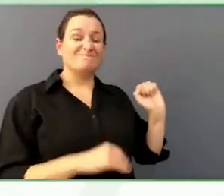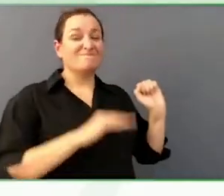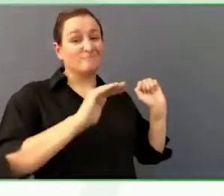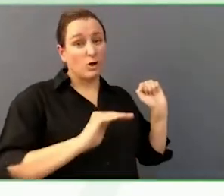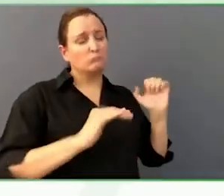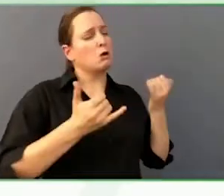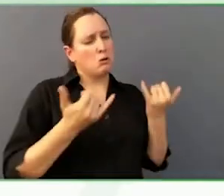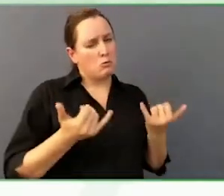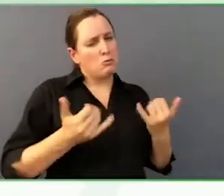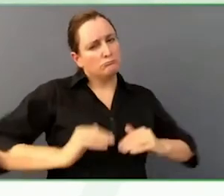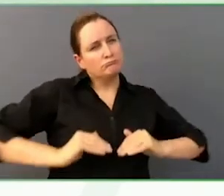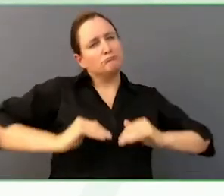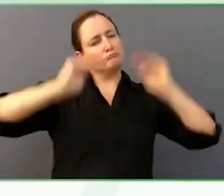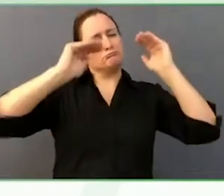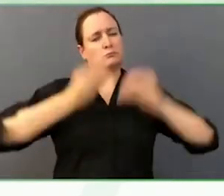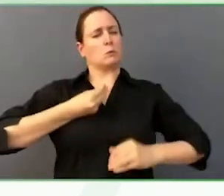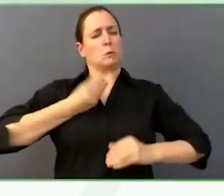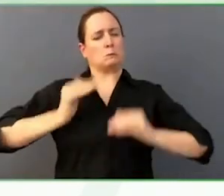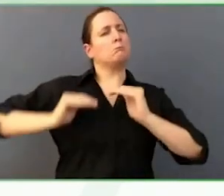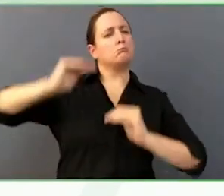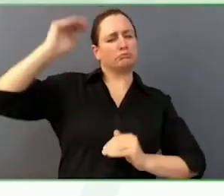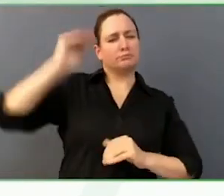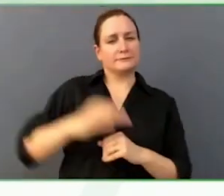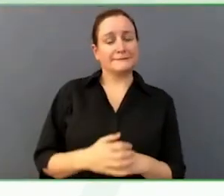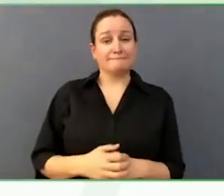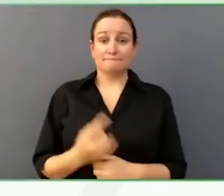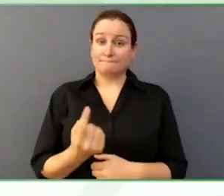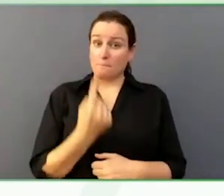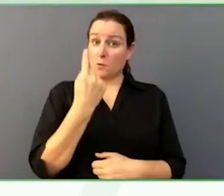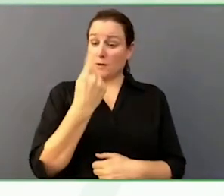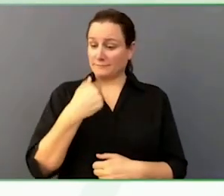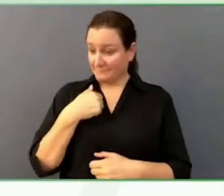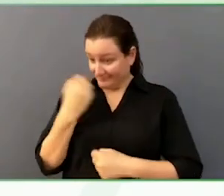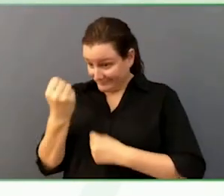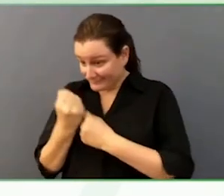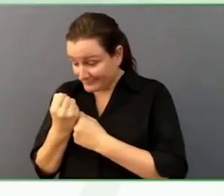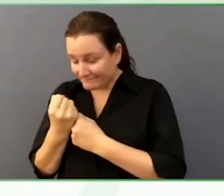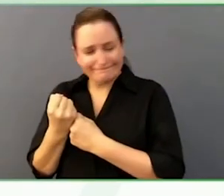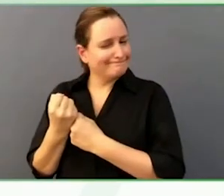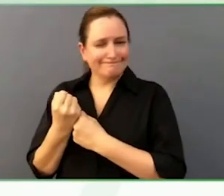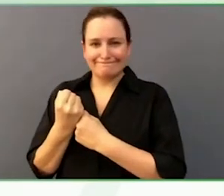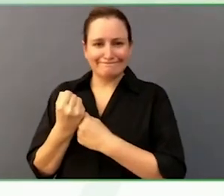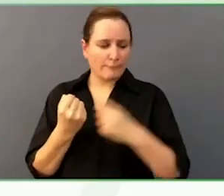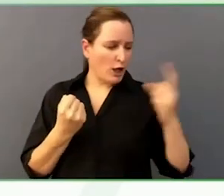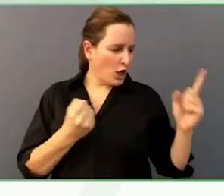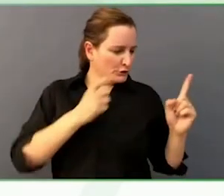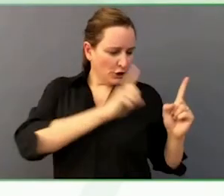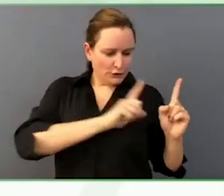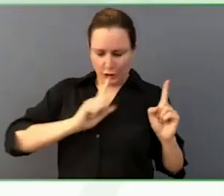It takes an army to support him and all of His wonderful life.